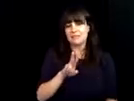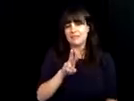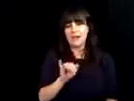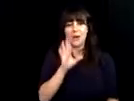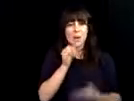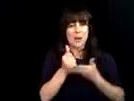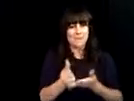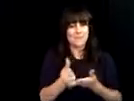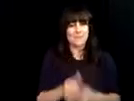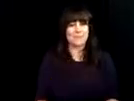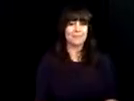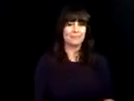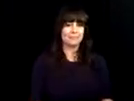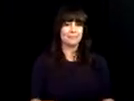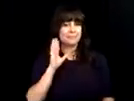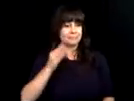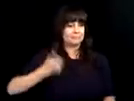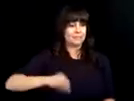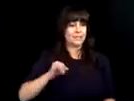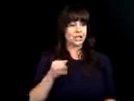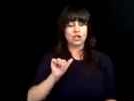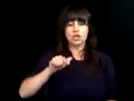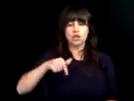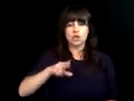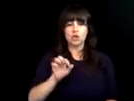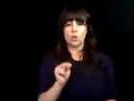rehabilitation council and someday I hope that you do find